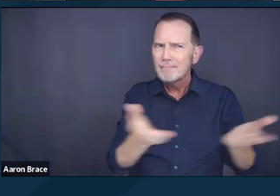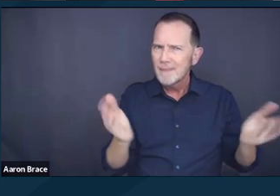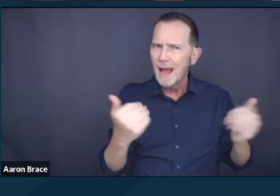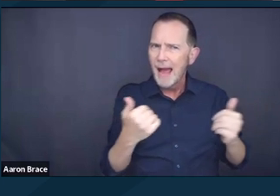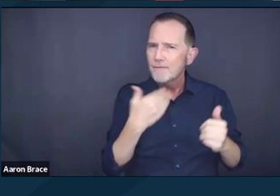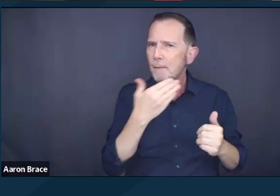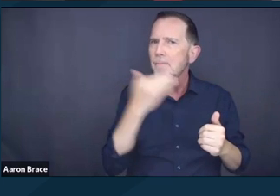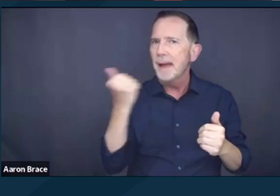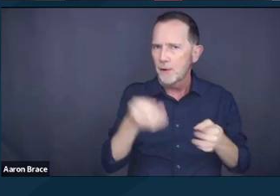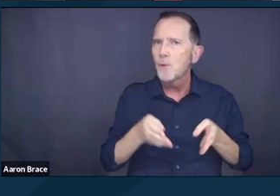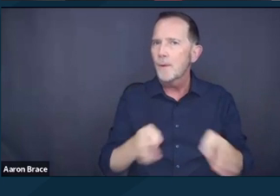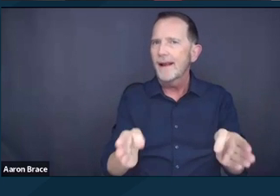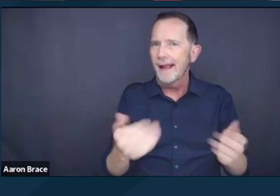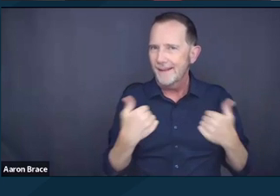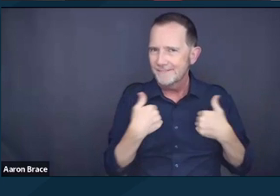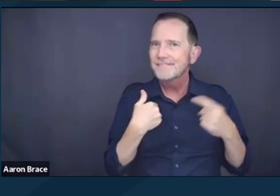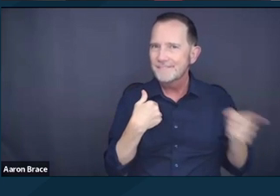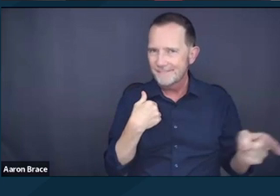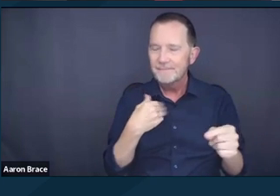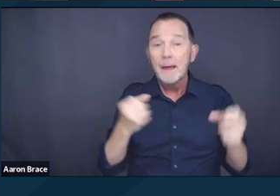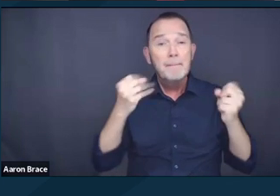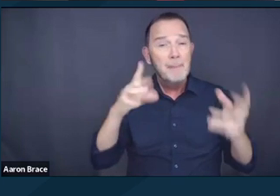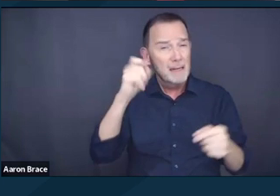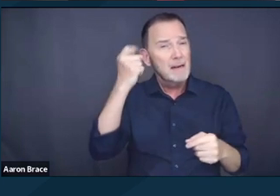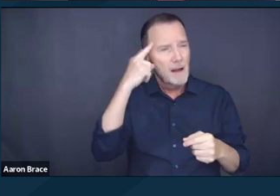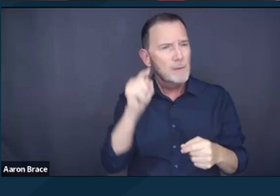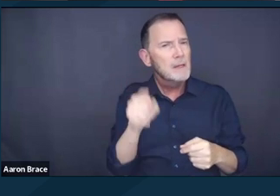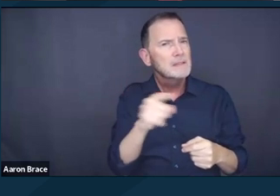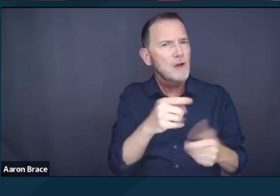Governments can and many successfully have put in place